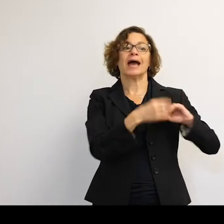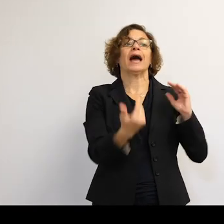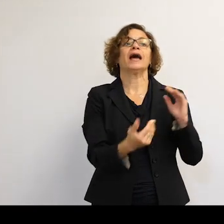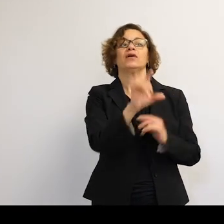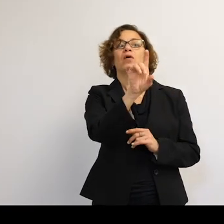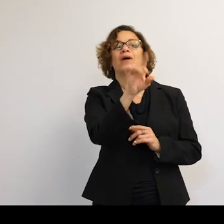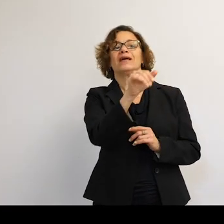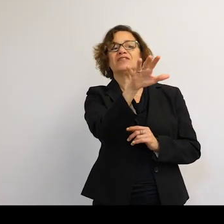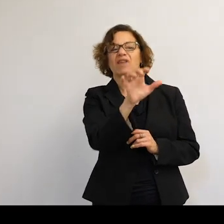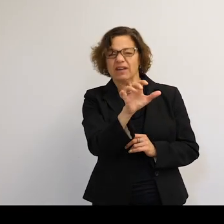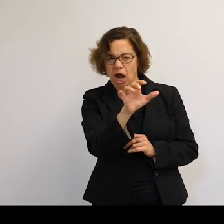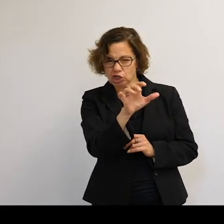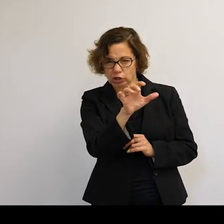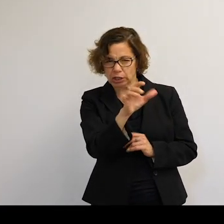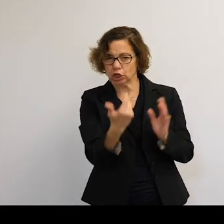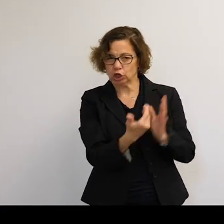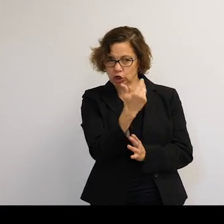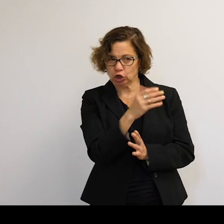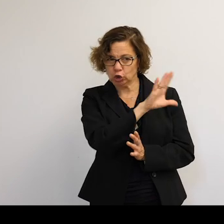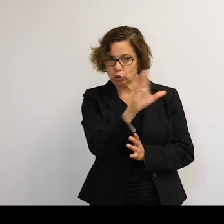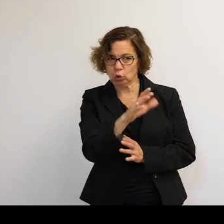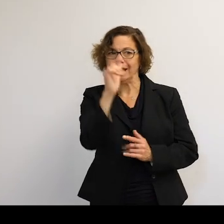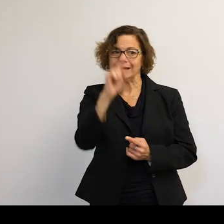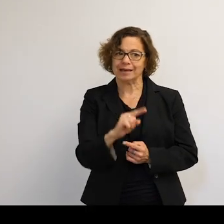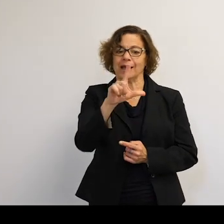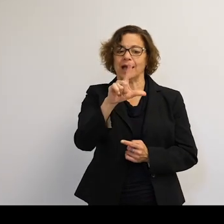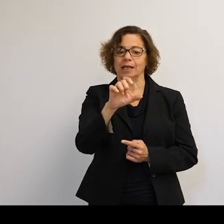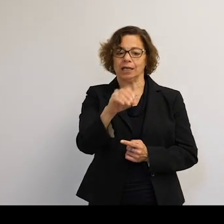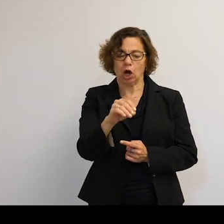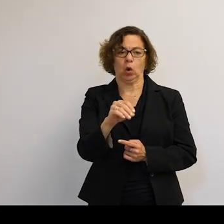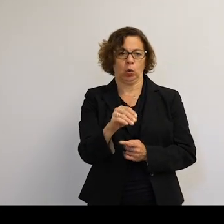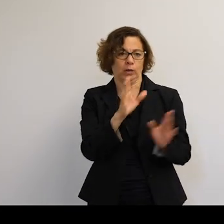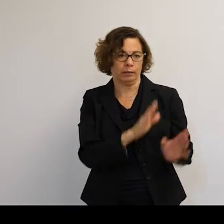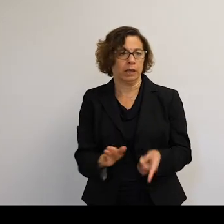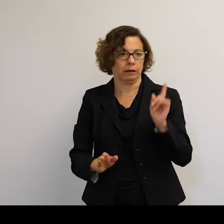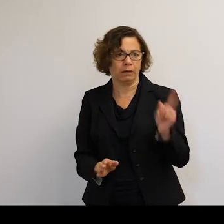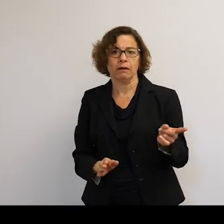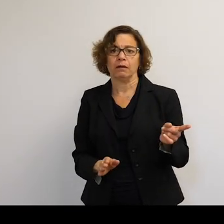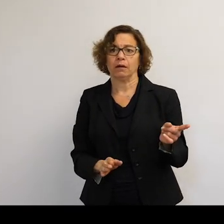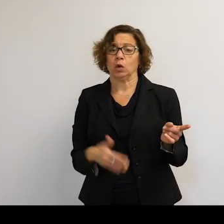all in low Earth orbit. So there are guidelines and rules